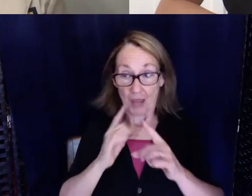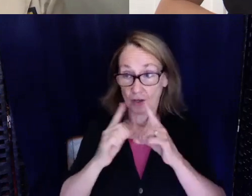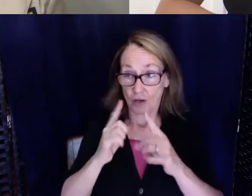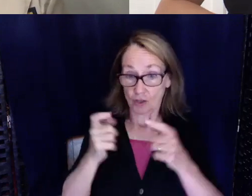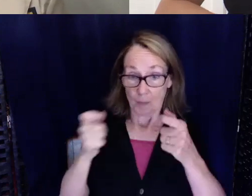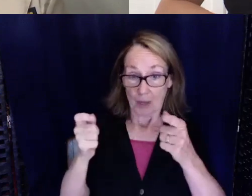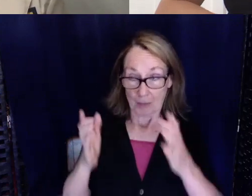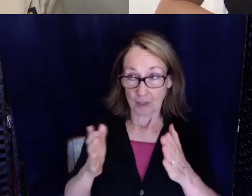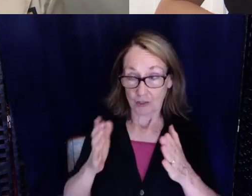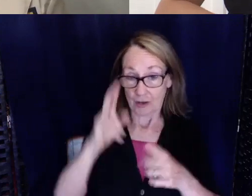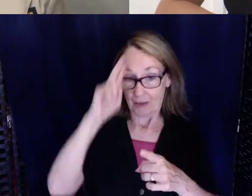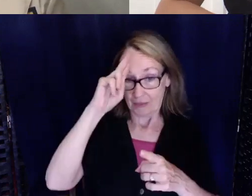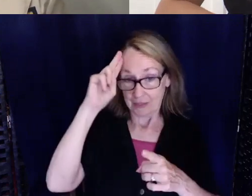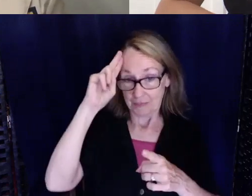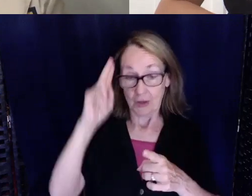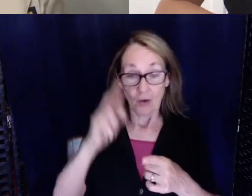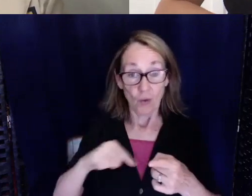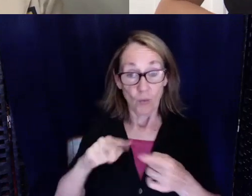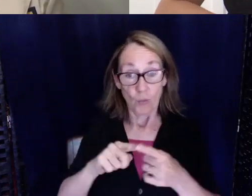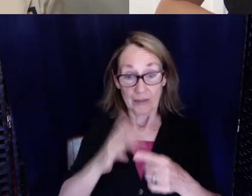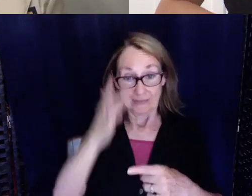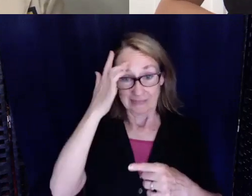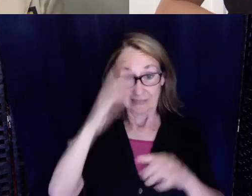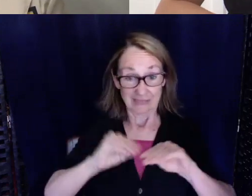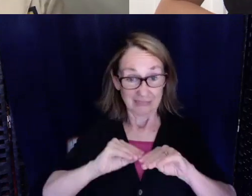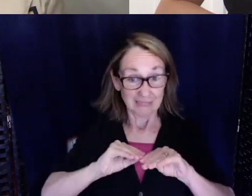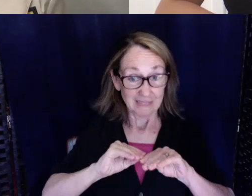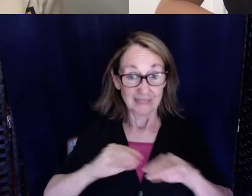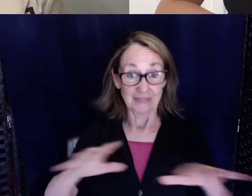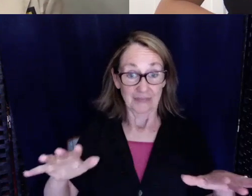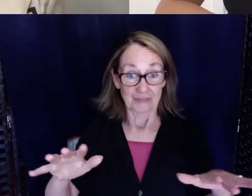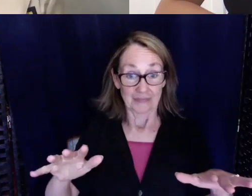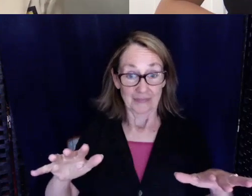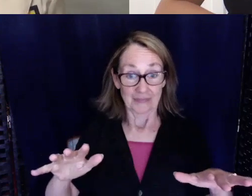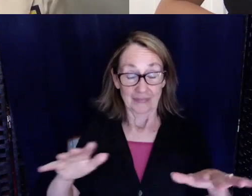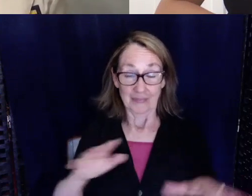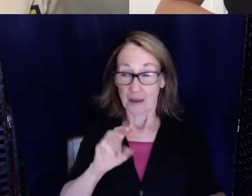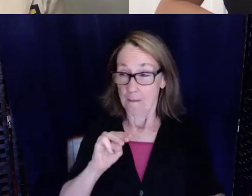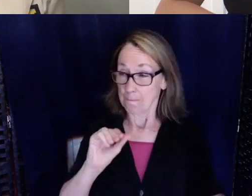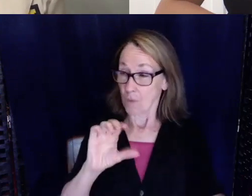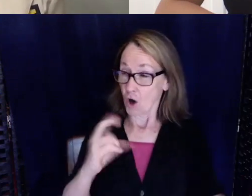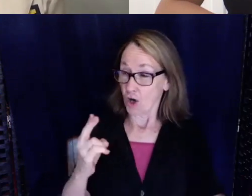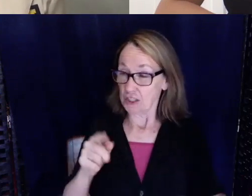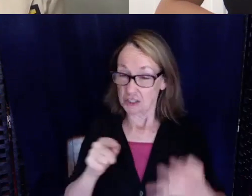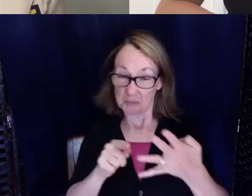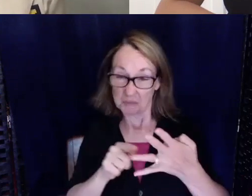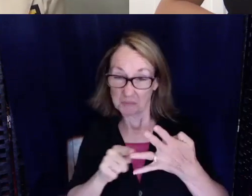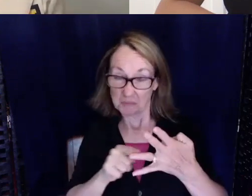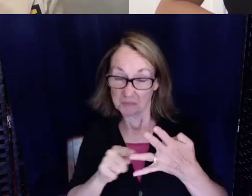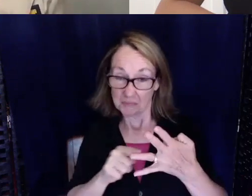hospital because when the pandemic first started at the end of March, we started with the masks